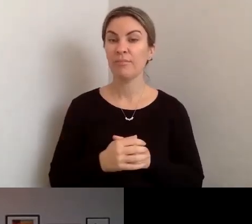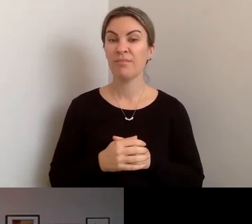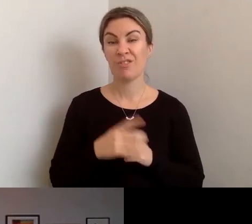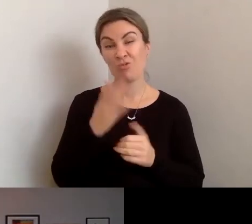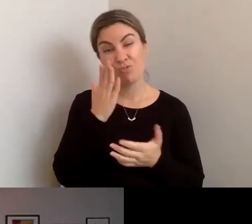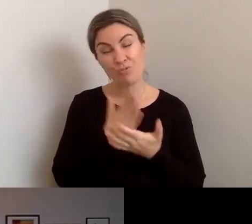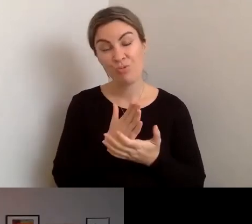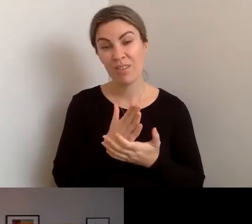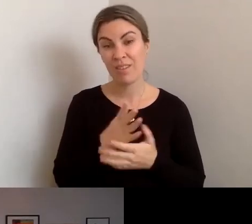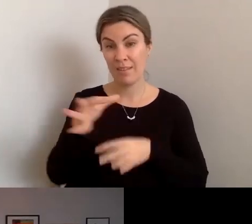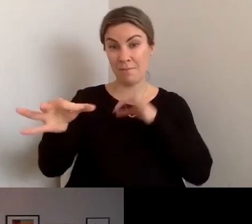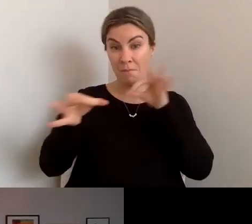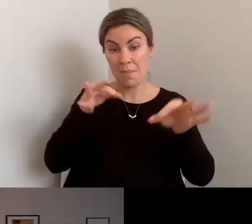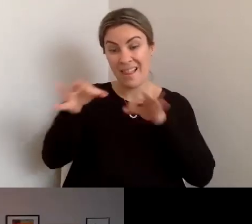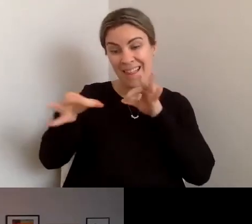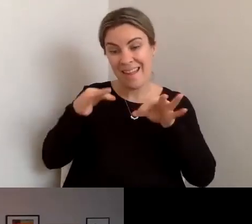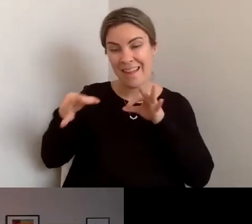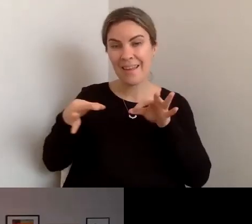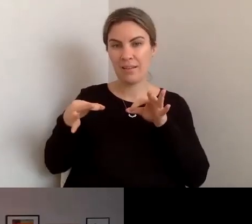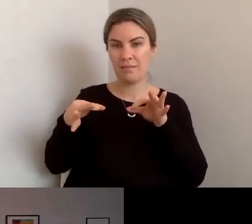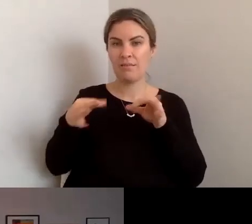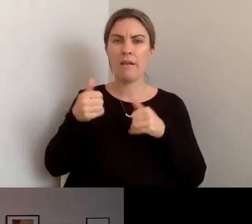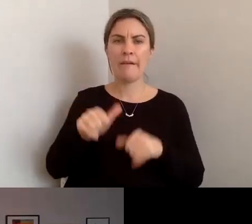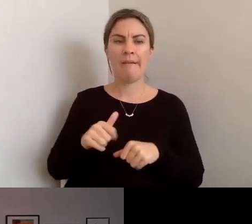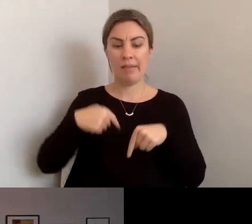"OK, this year we'll want to